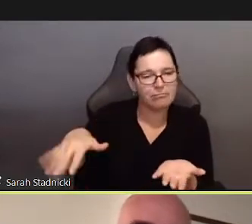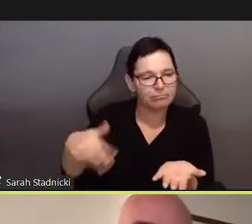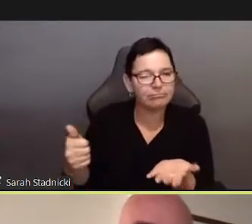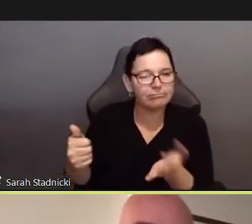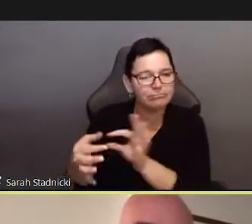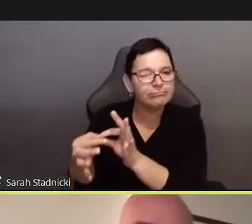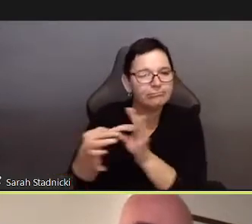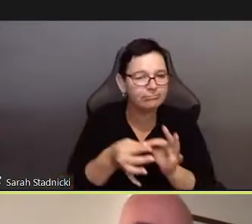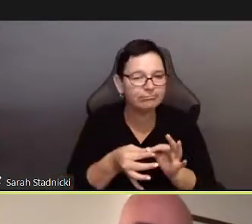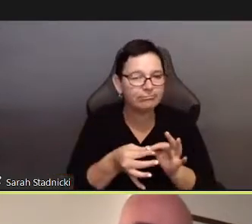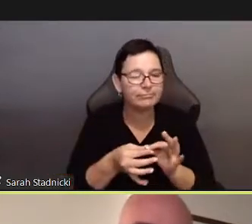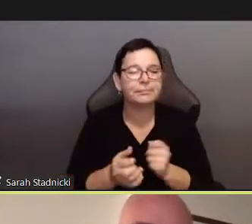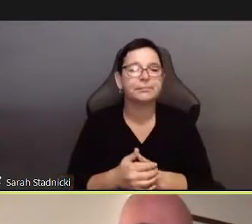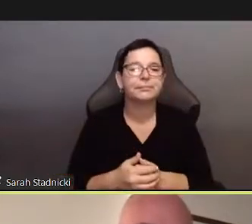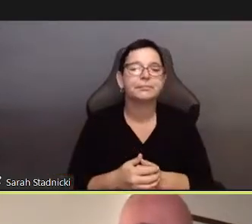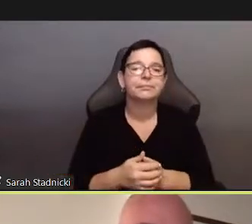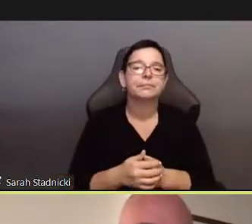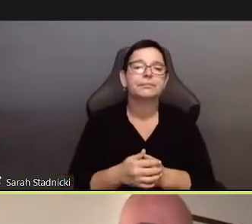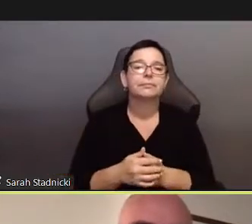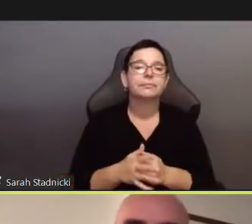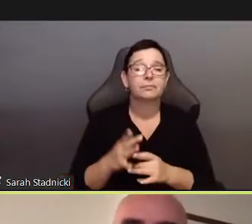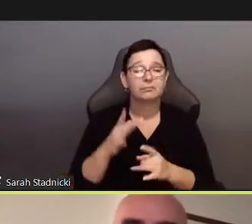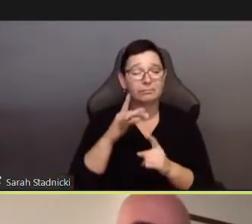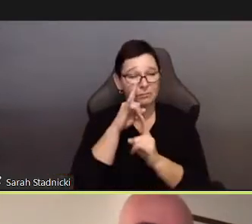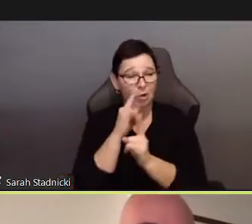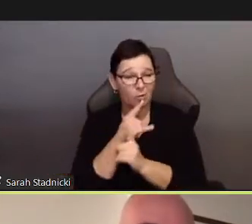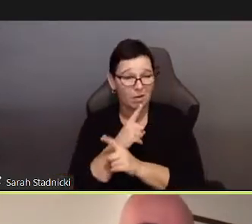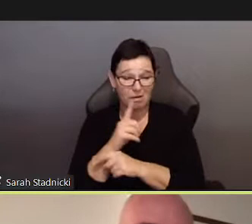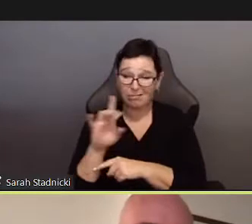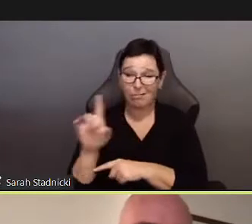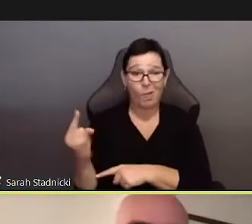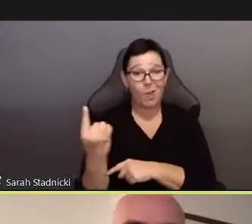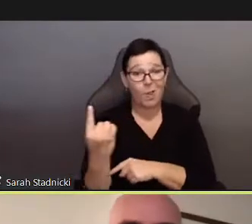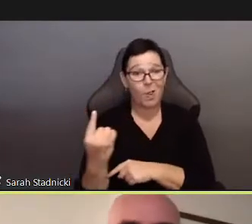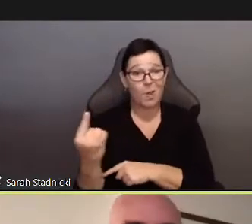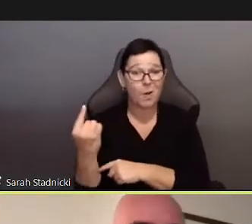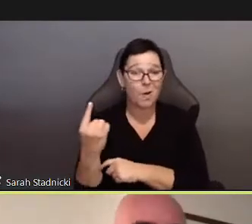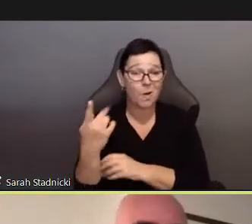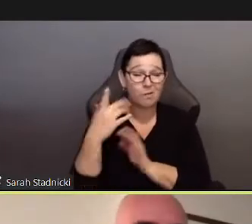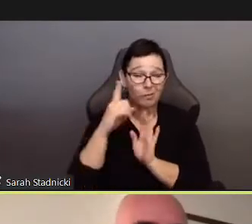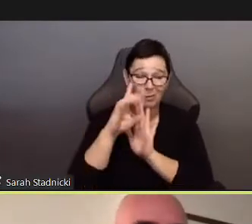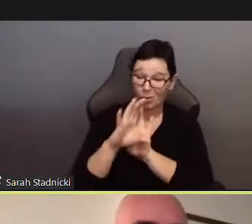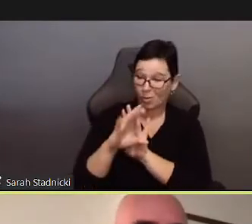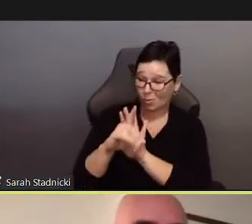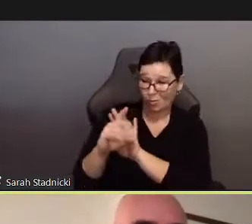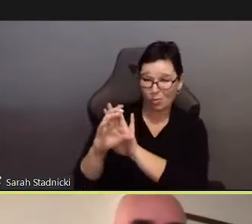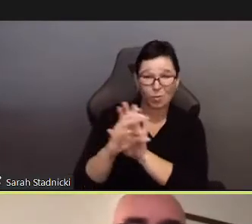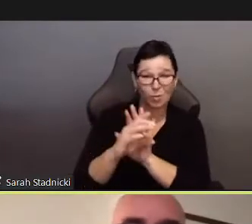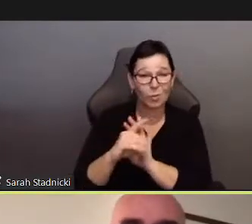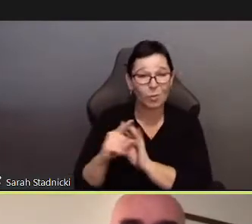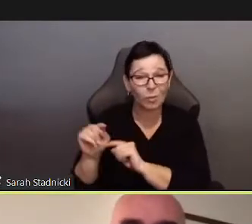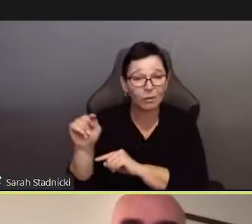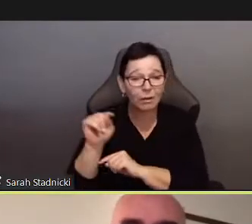Which is an extended meditation on exclusion as ontological to existence.